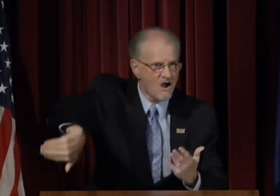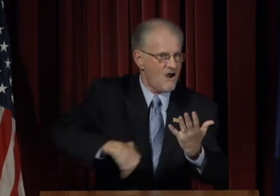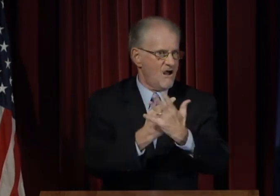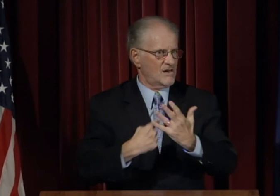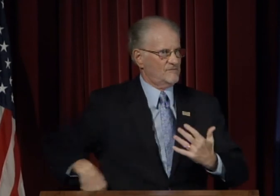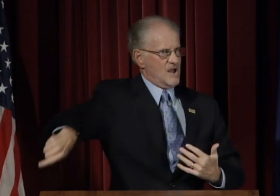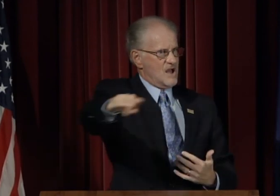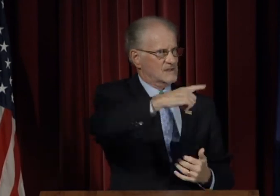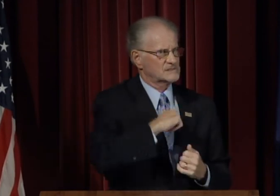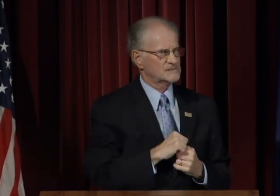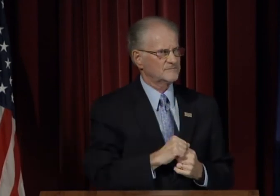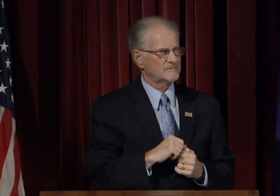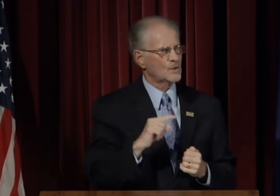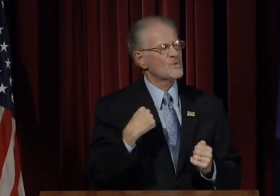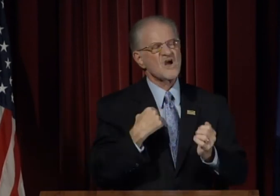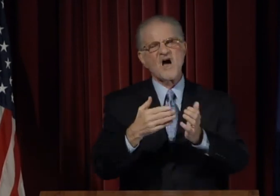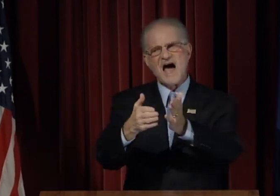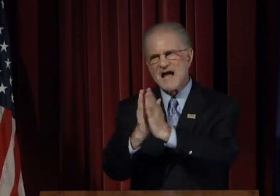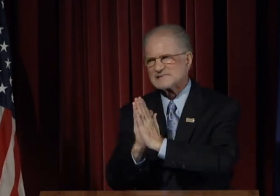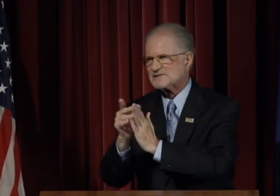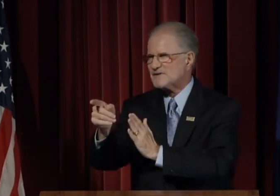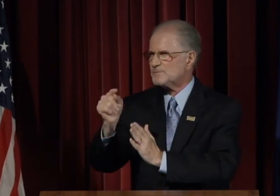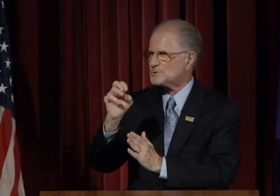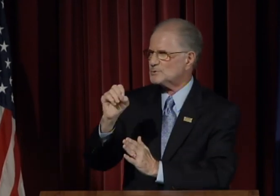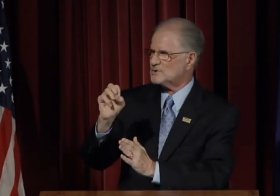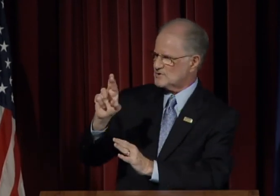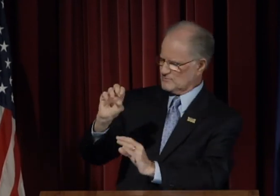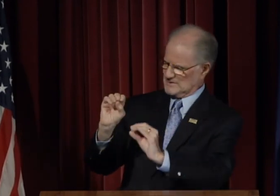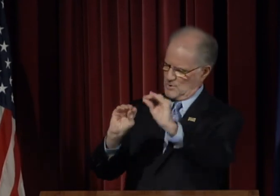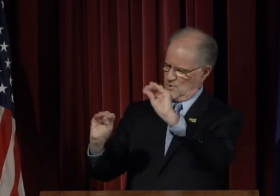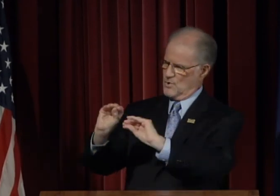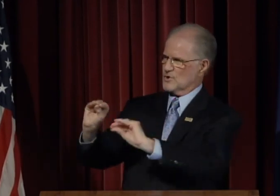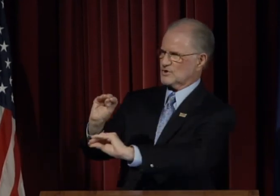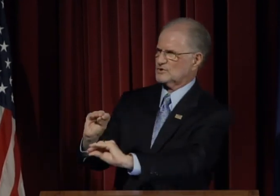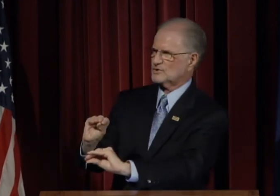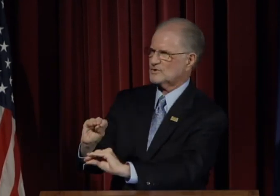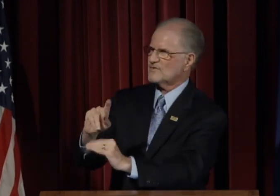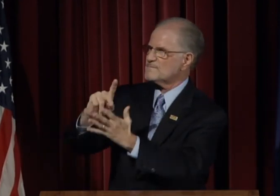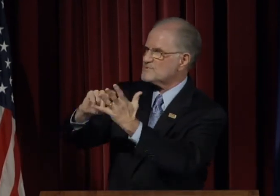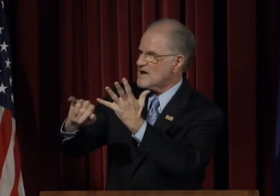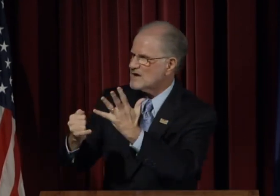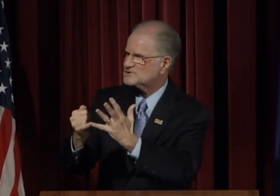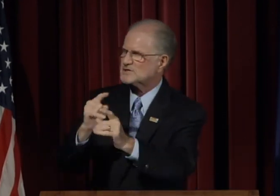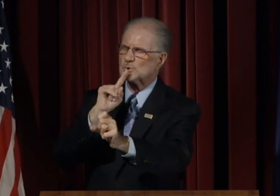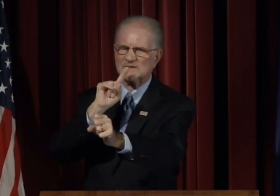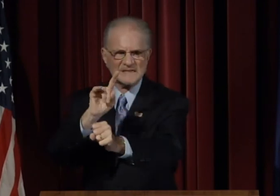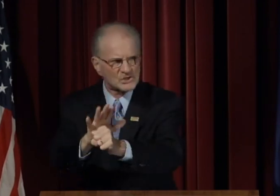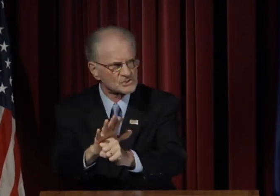on a series of computer projects for all of us.